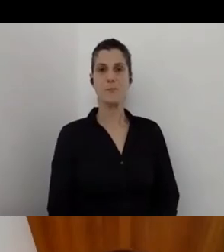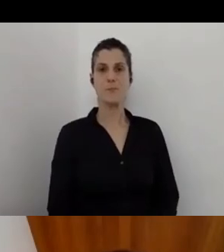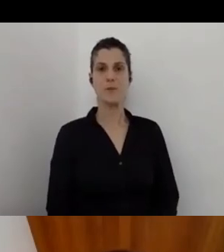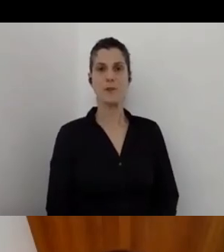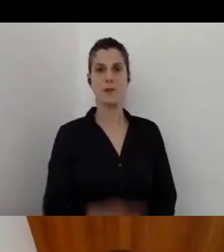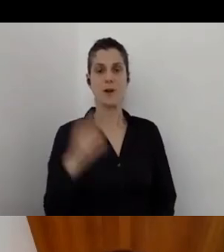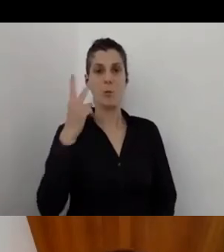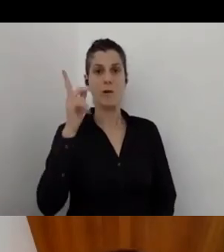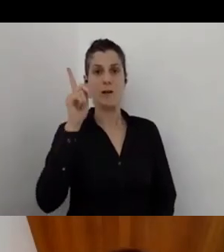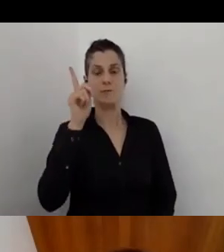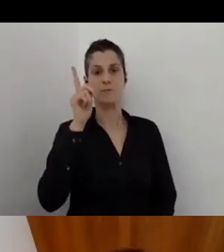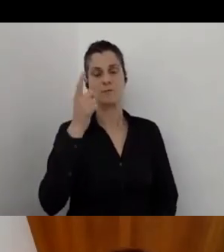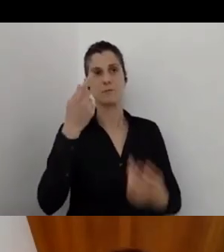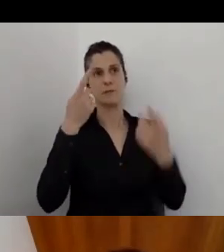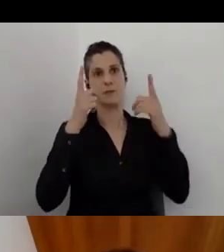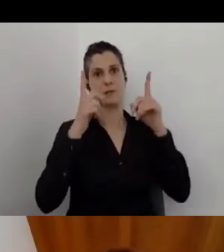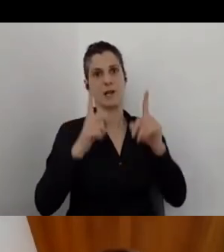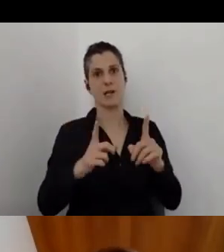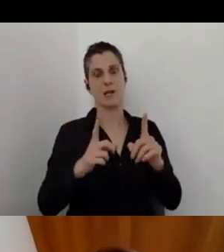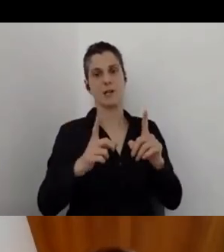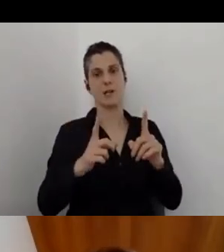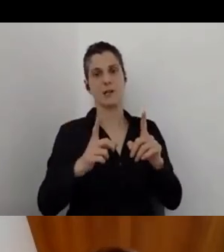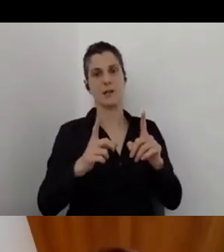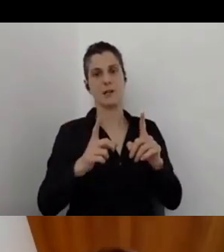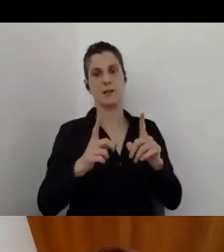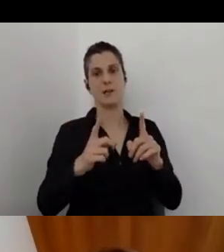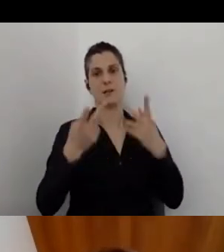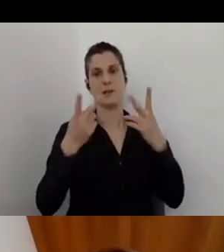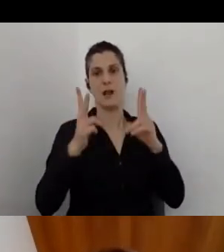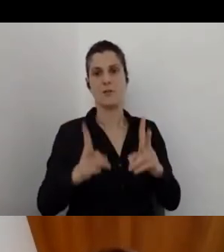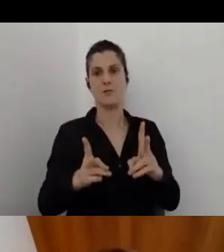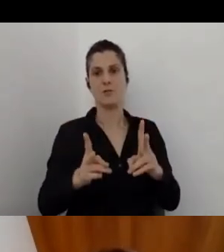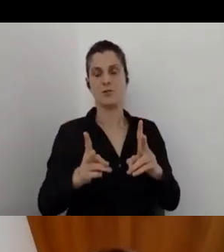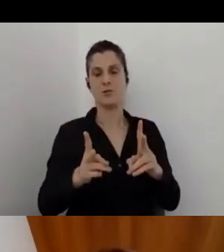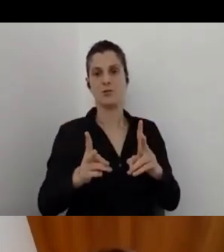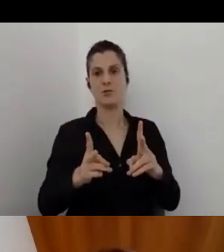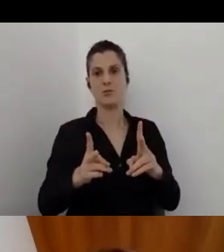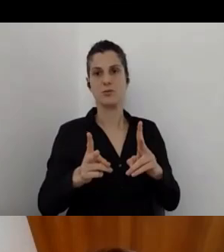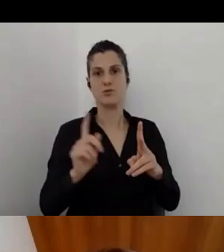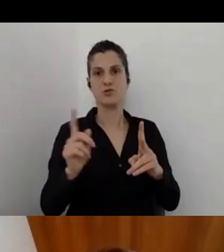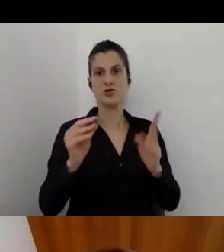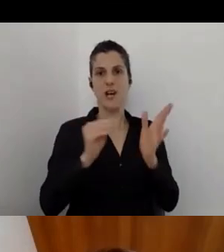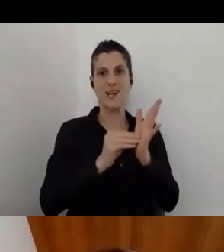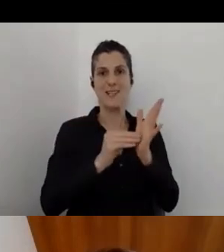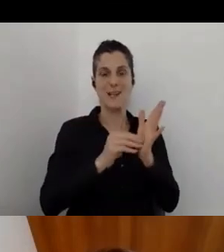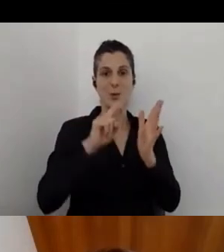to get our needs also out of home when we are on vacations.